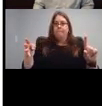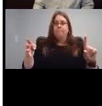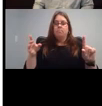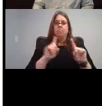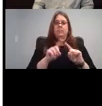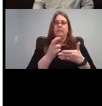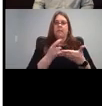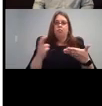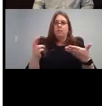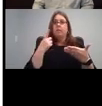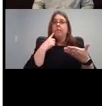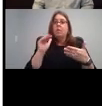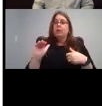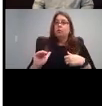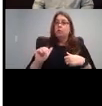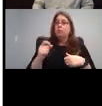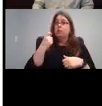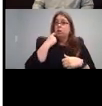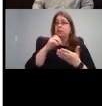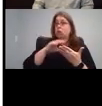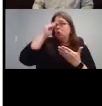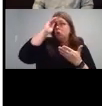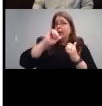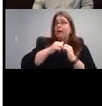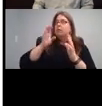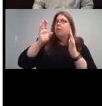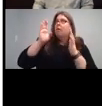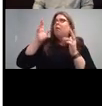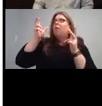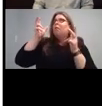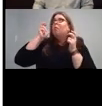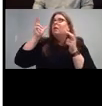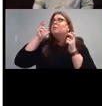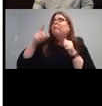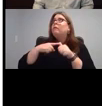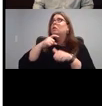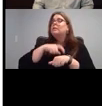For children who are just now learning to listen for the first time, so they just got their hearing it for the first time or